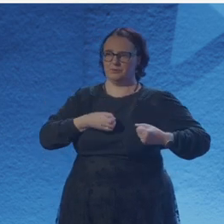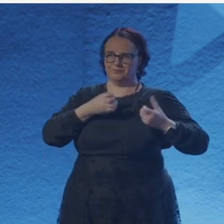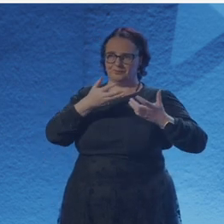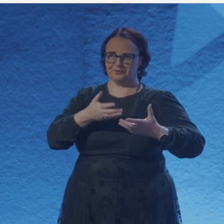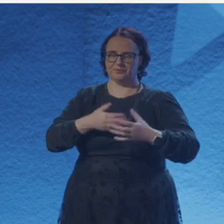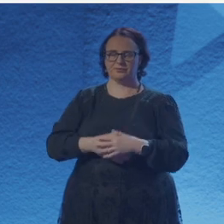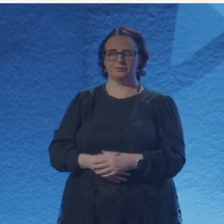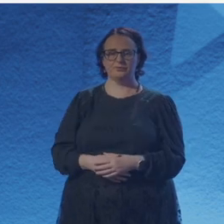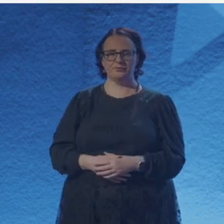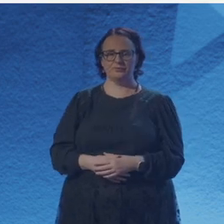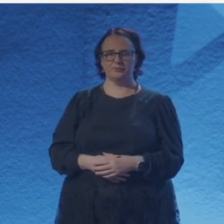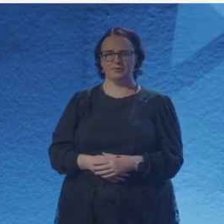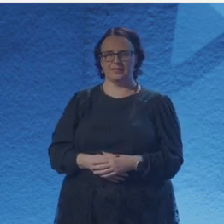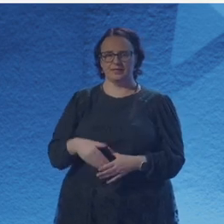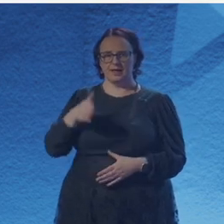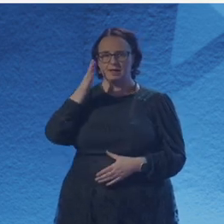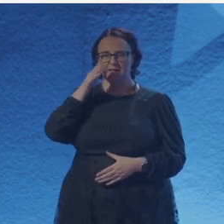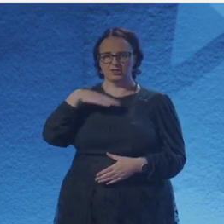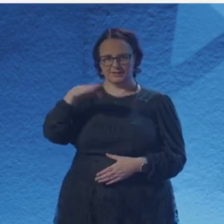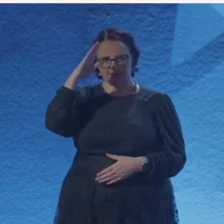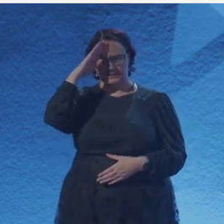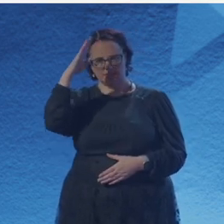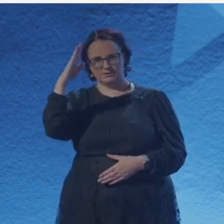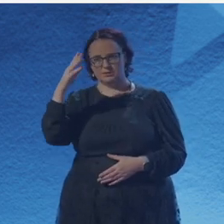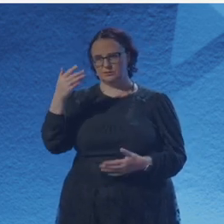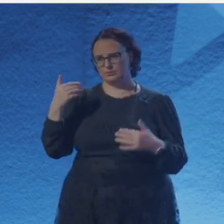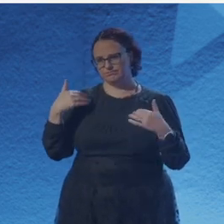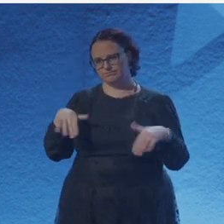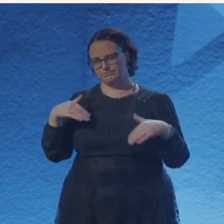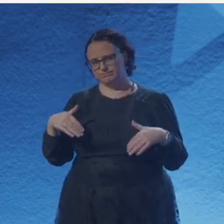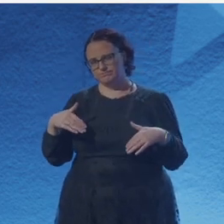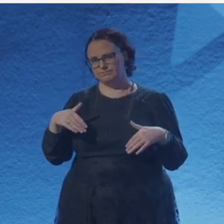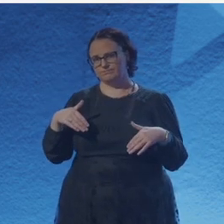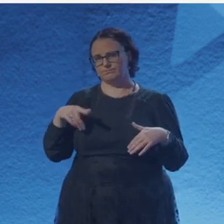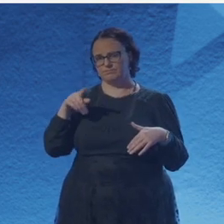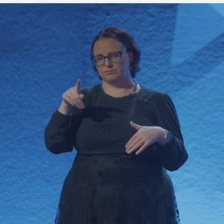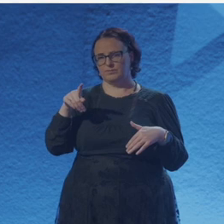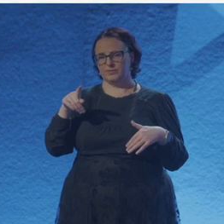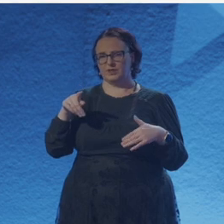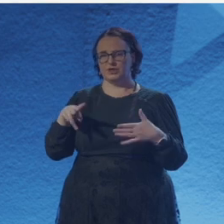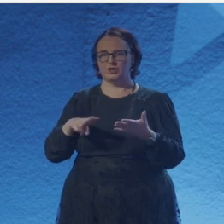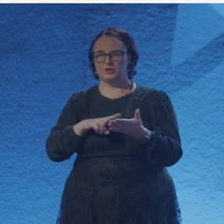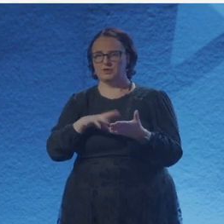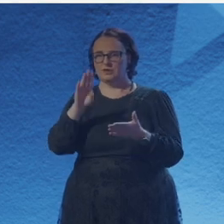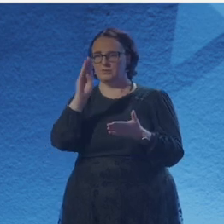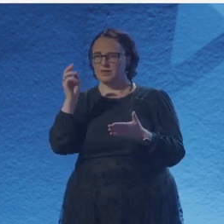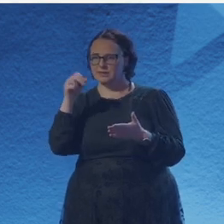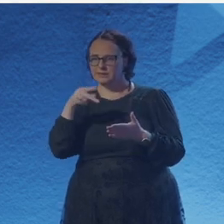He investigated fraudsters known as coiners and enjoyed hanging them.